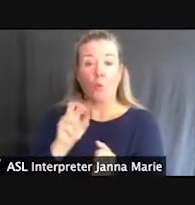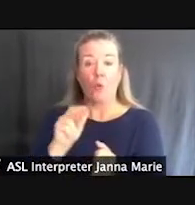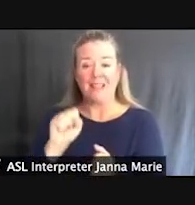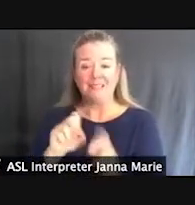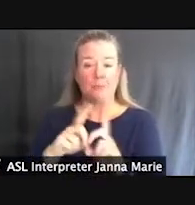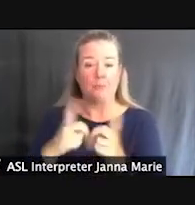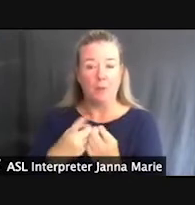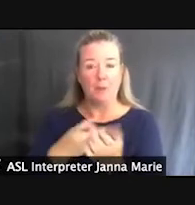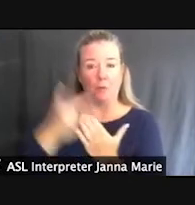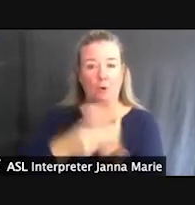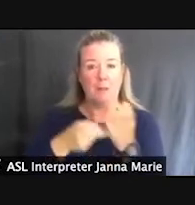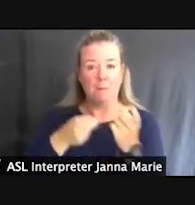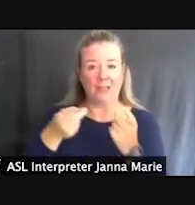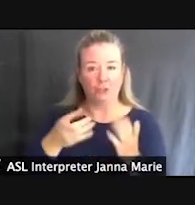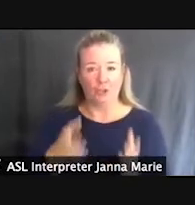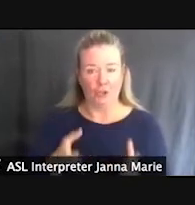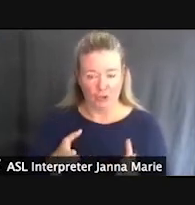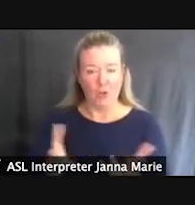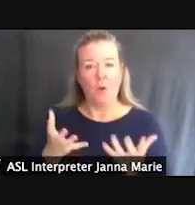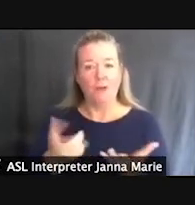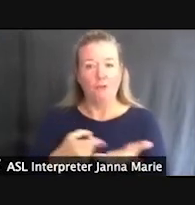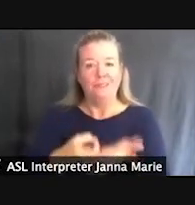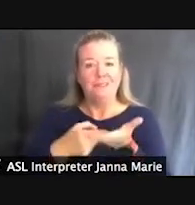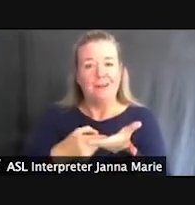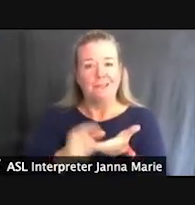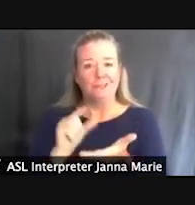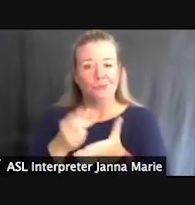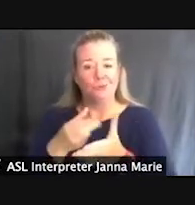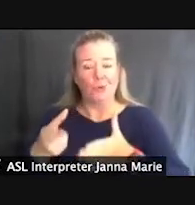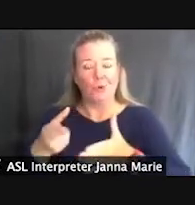and I wanted to talk a little bit and show, talk a little bit about our state park and